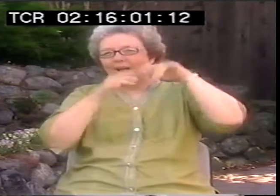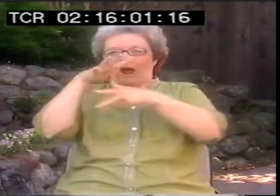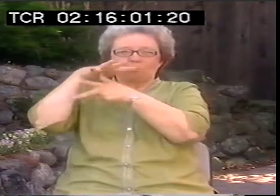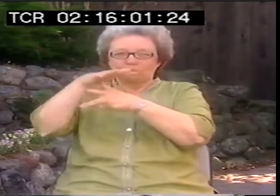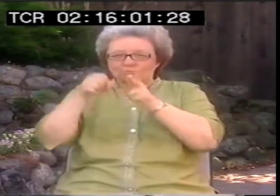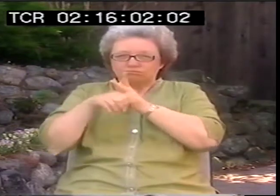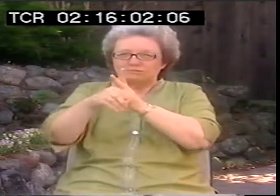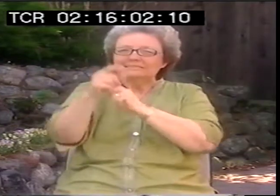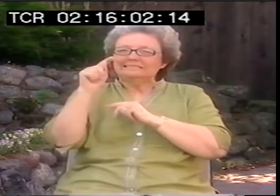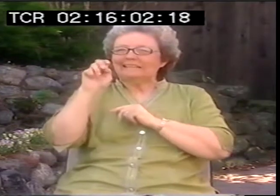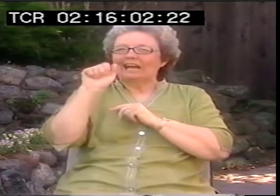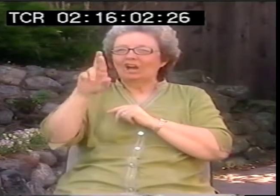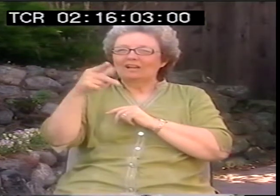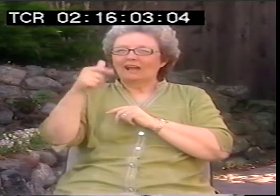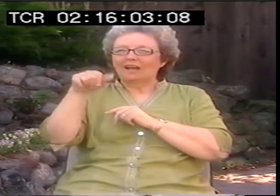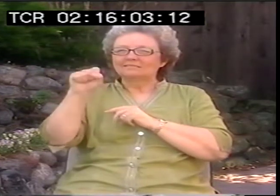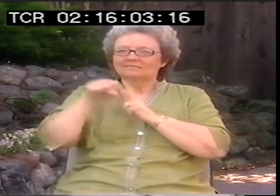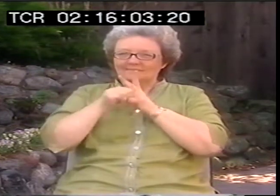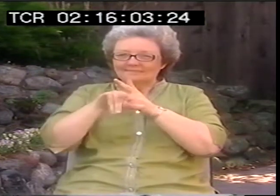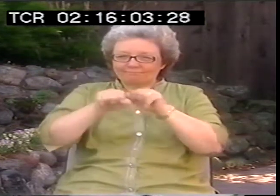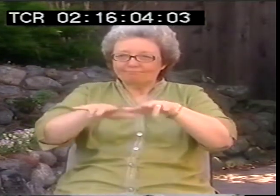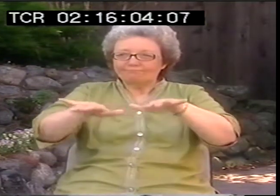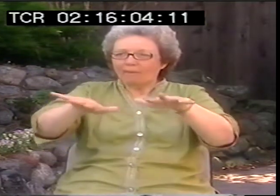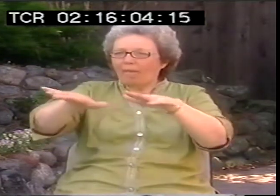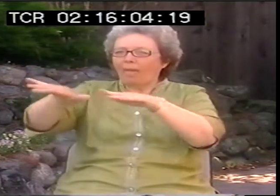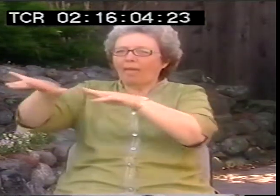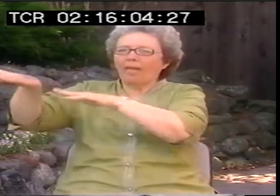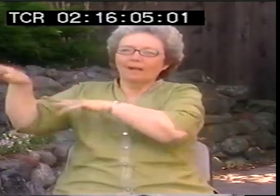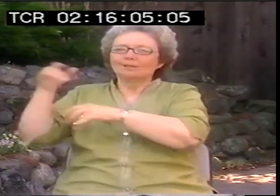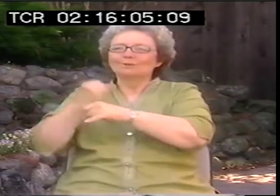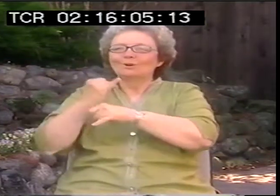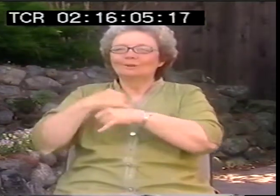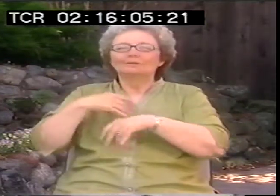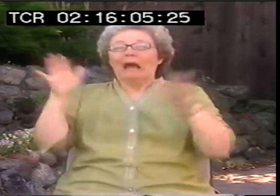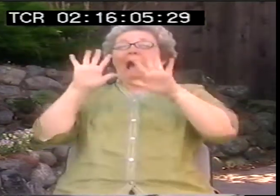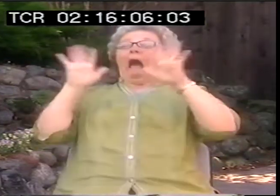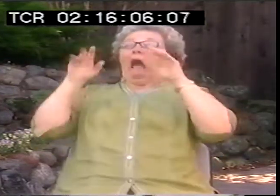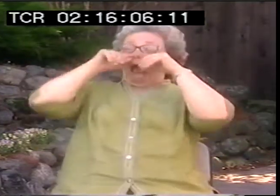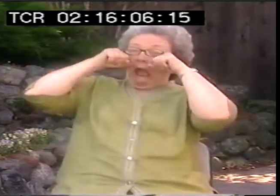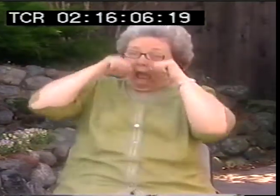There were helicopters that were dispensing tear gas. In the School for the Deaf we had